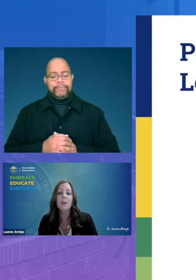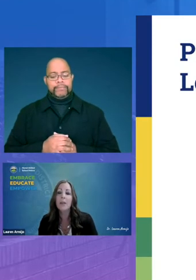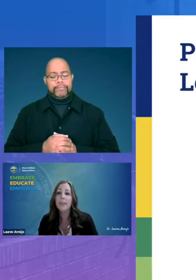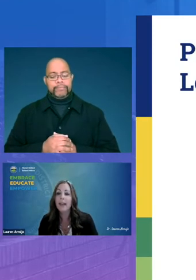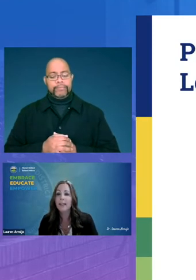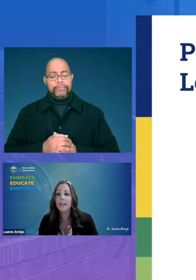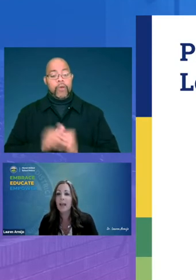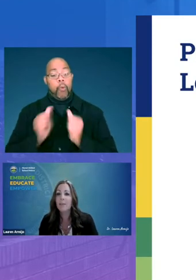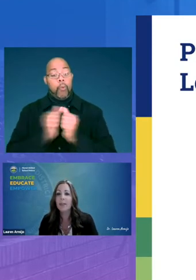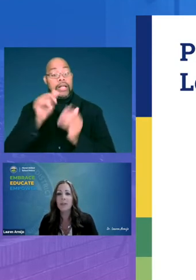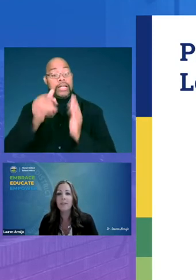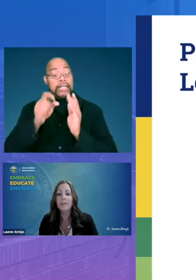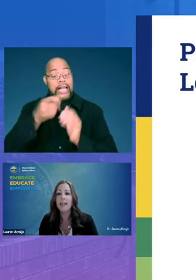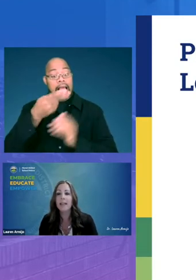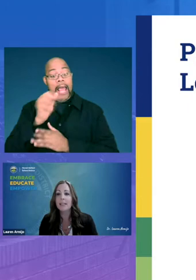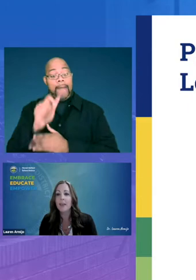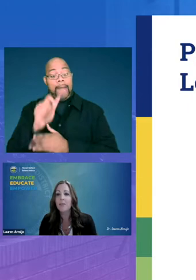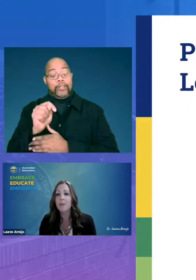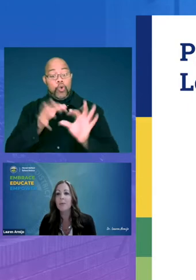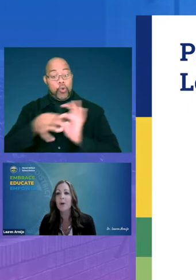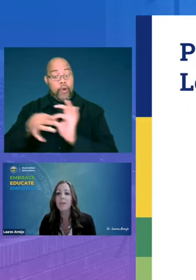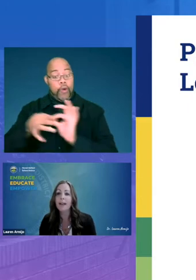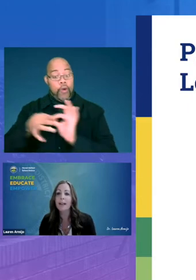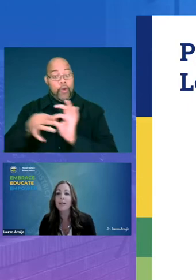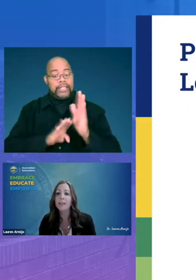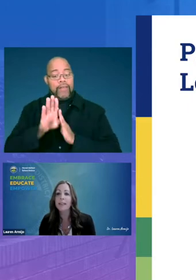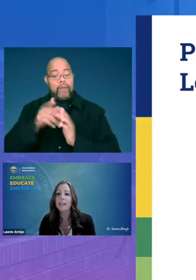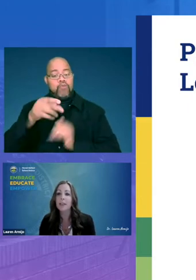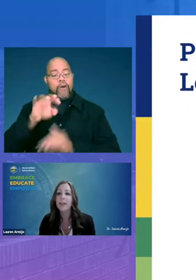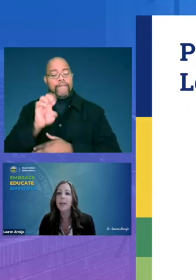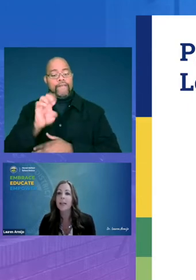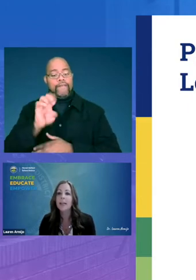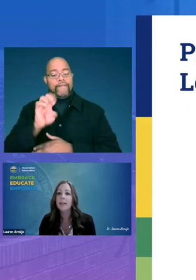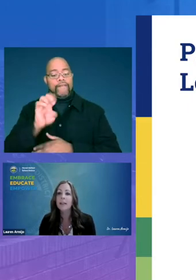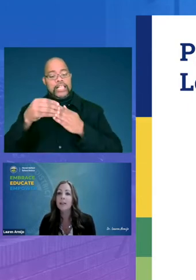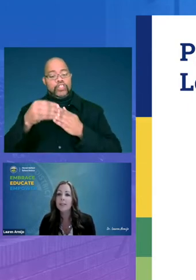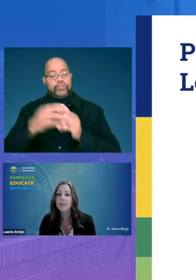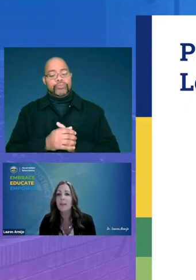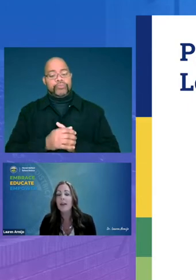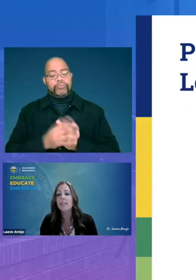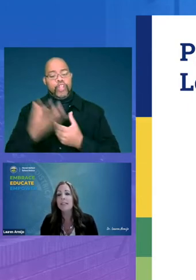with that need hemet unified has developed the profile of a leader inclusive of these